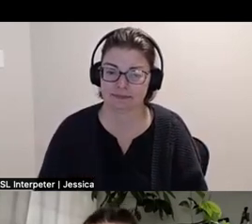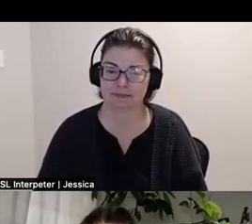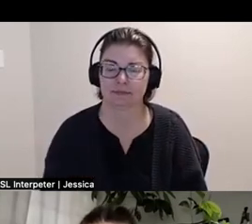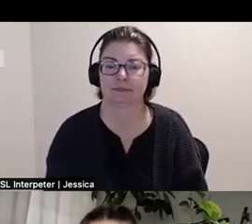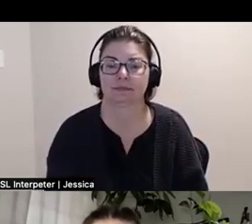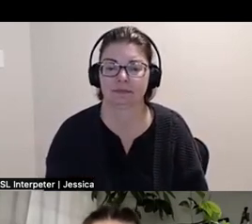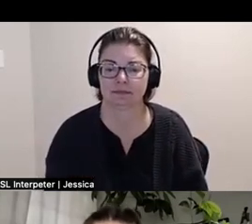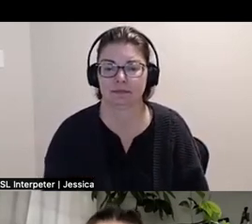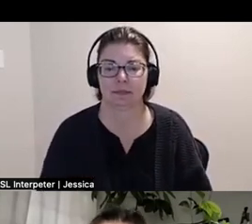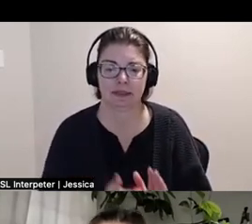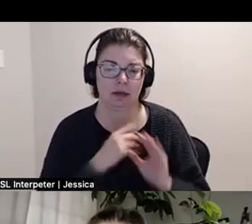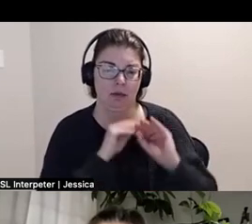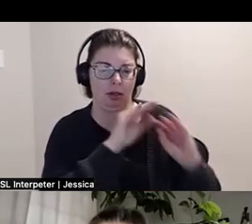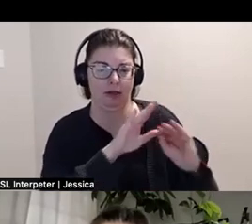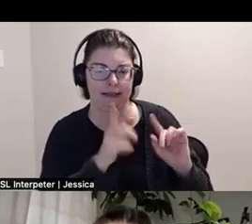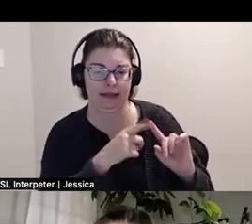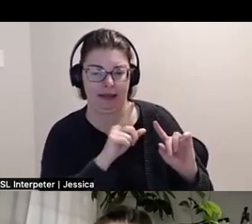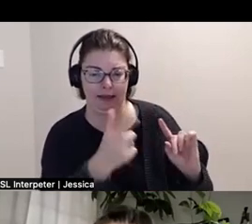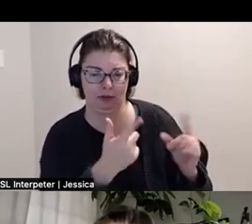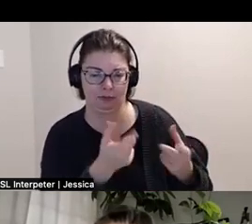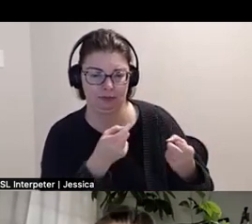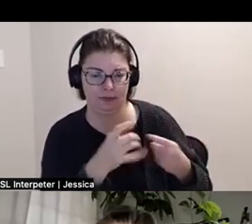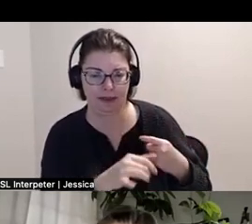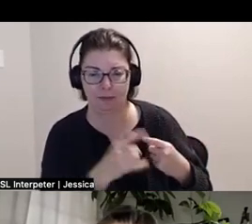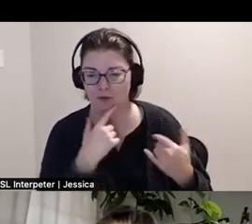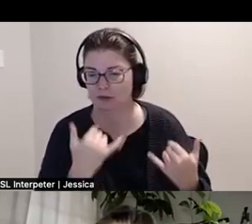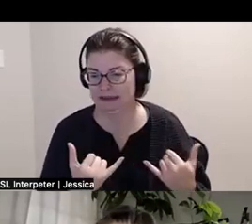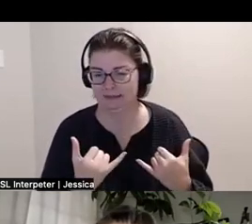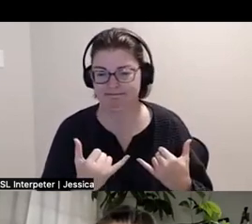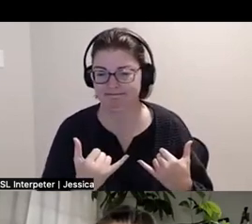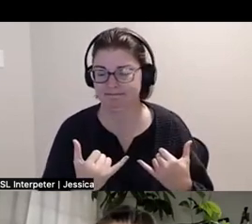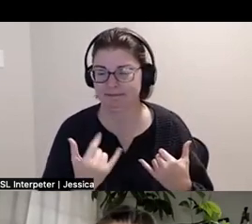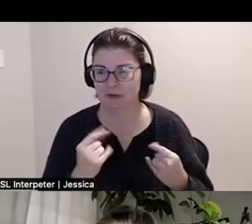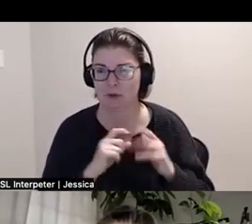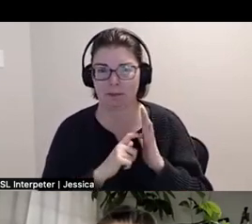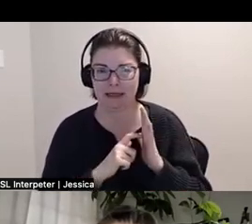until I deal with it again. But then lately I have been having to do maintenance on old pieces.